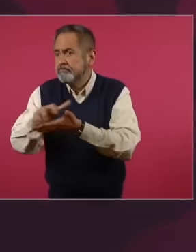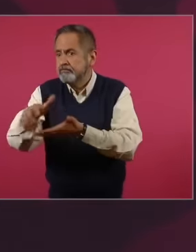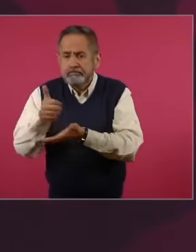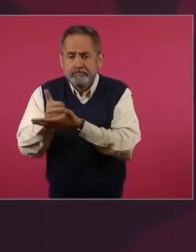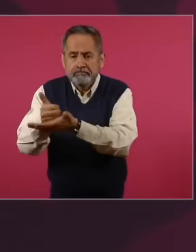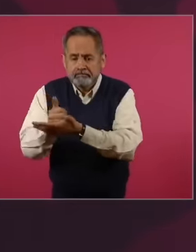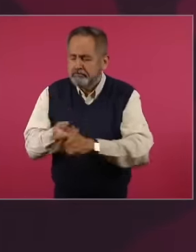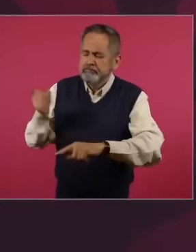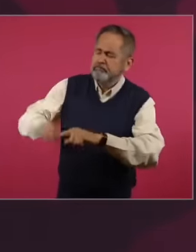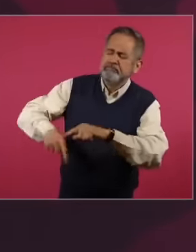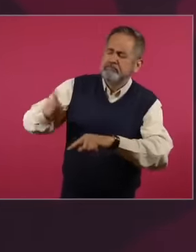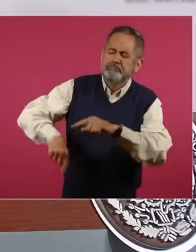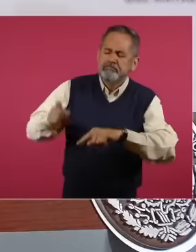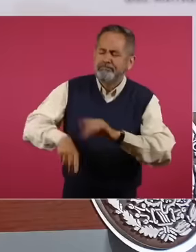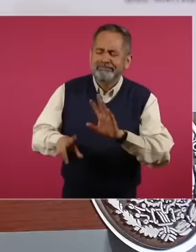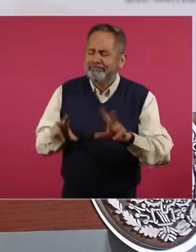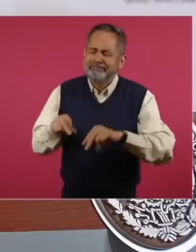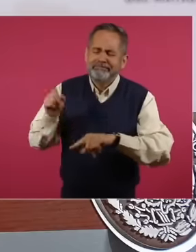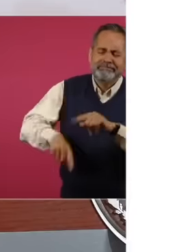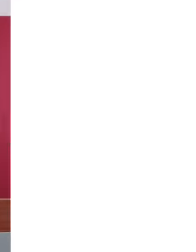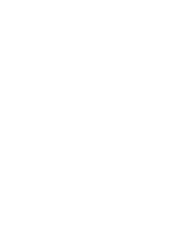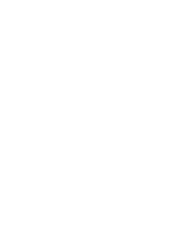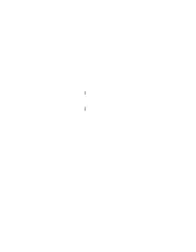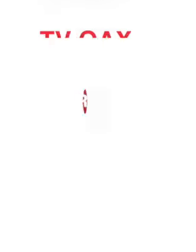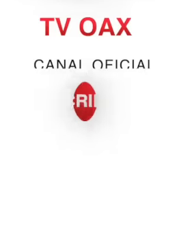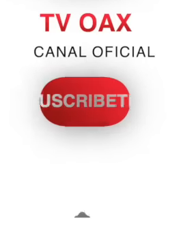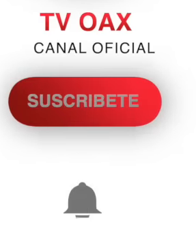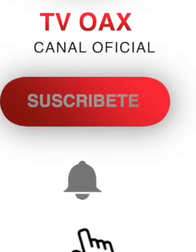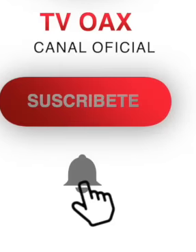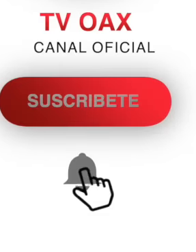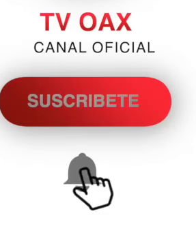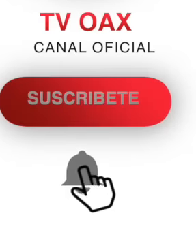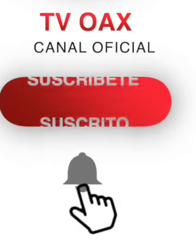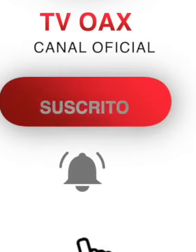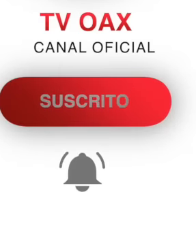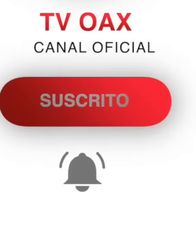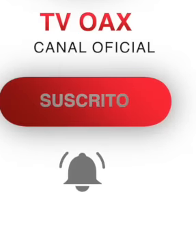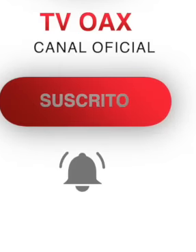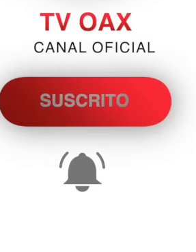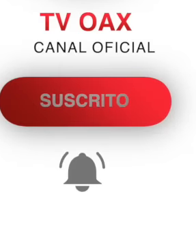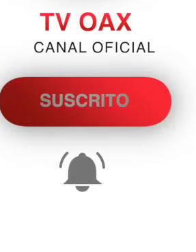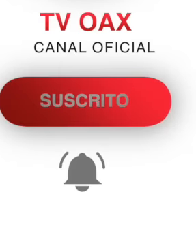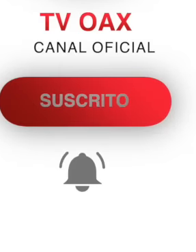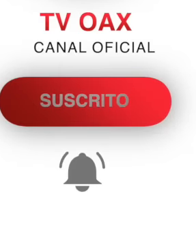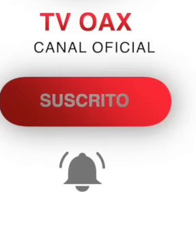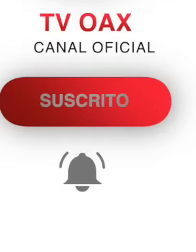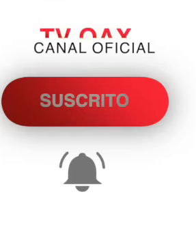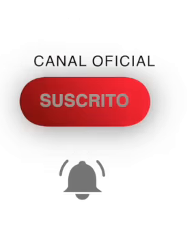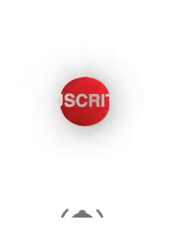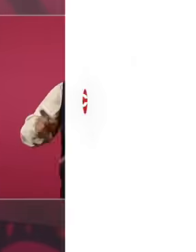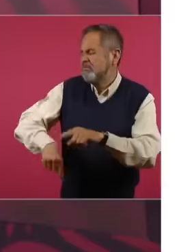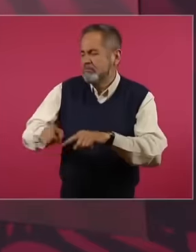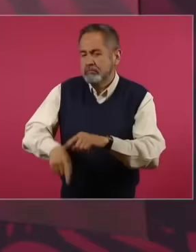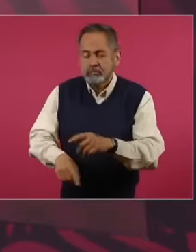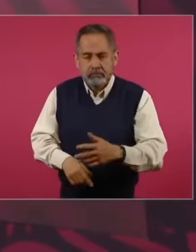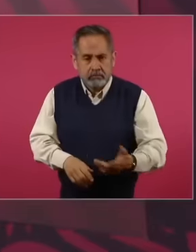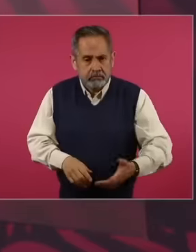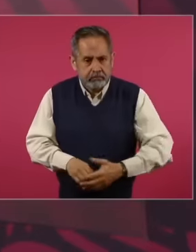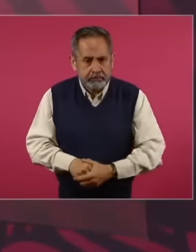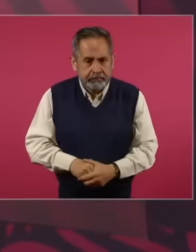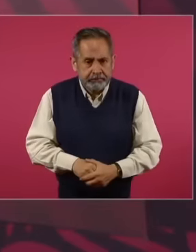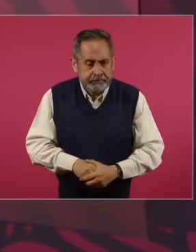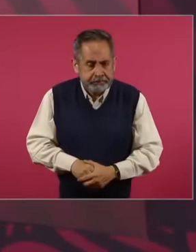Revolutionary essence. I will not fail to